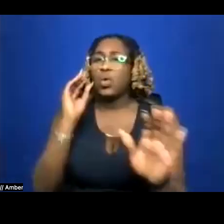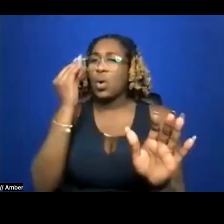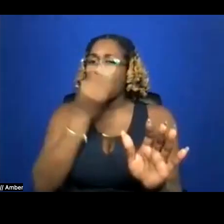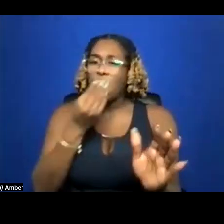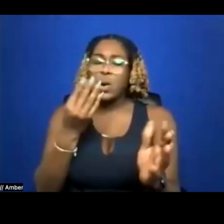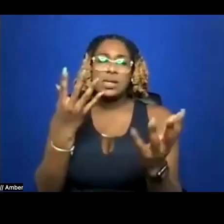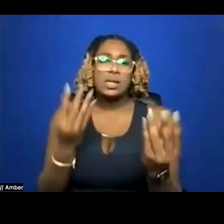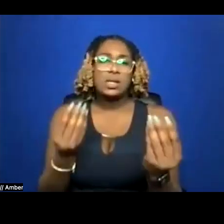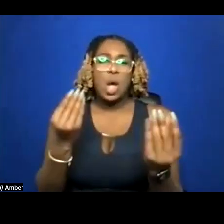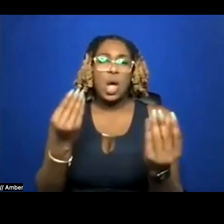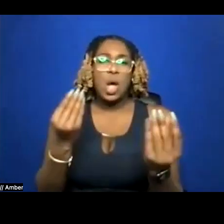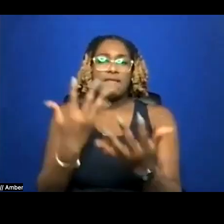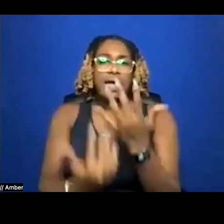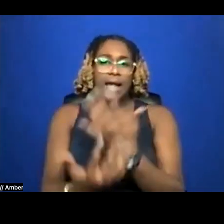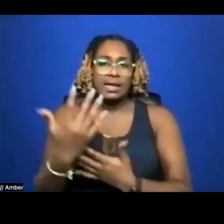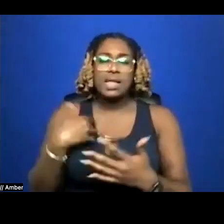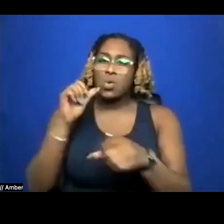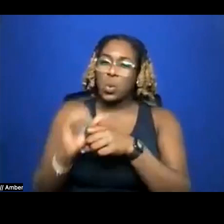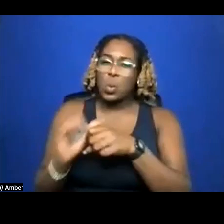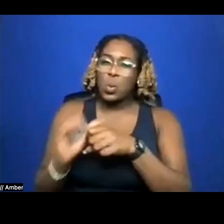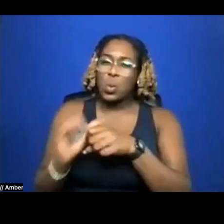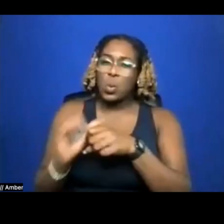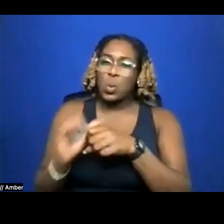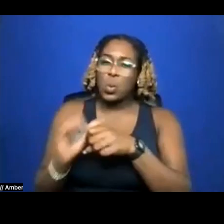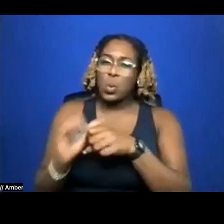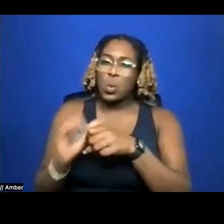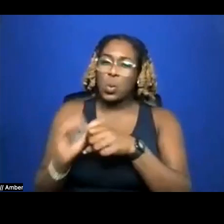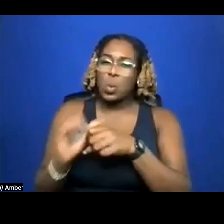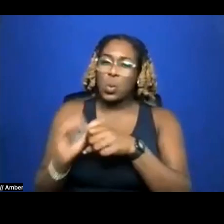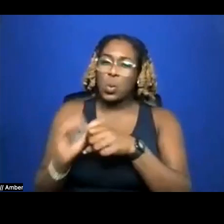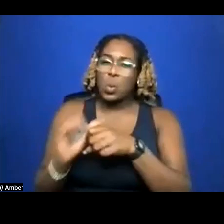I work you while my lungs flex and clench like fists.